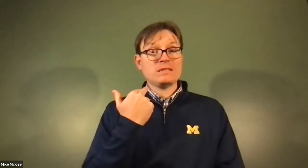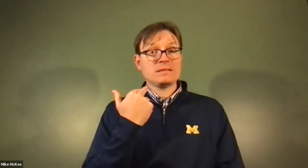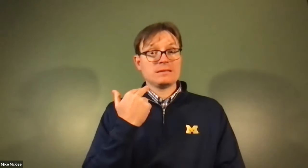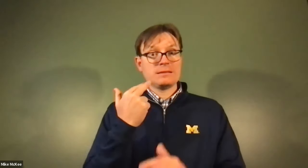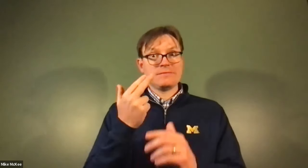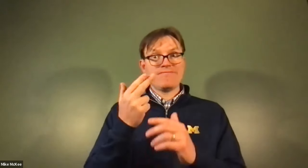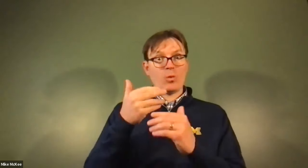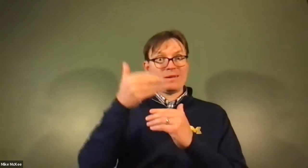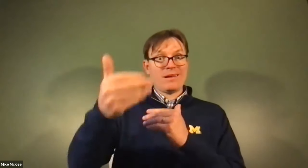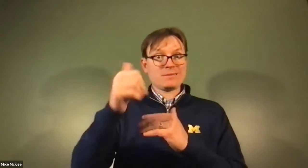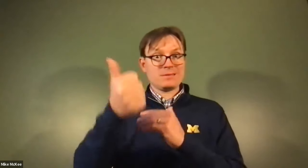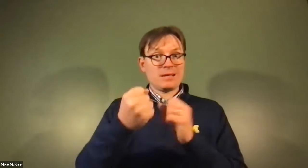James Cech: You might recommend starting that medication.